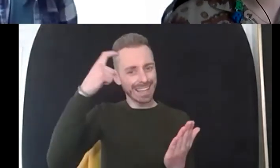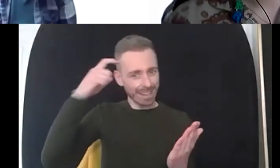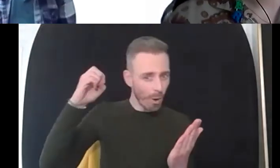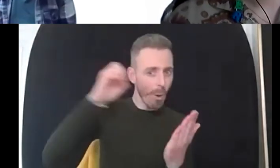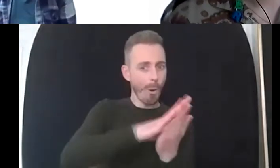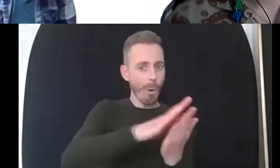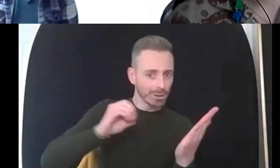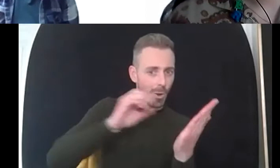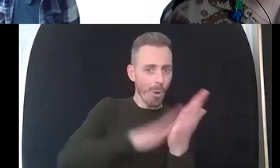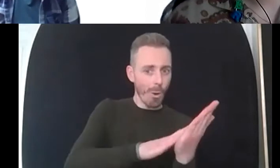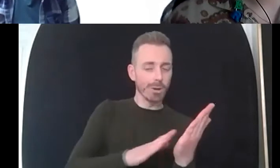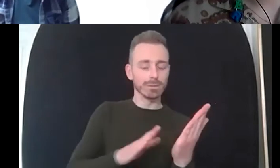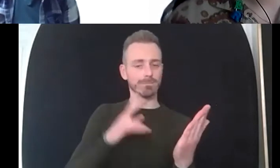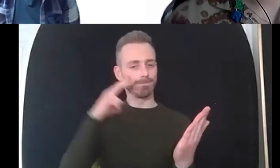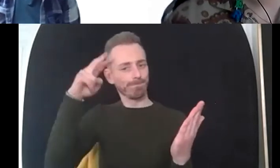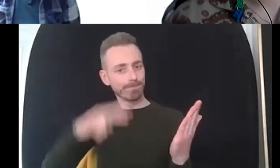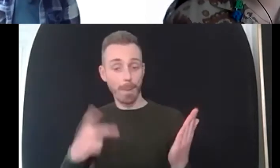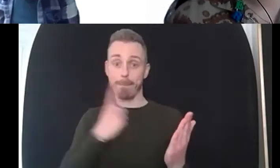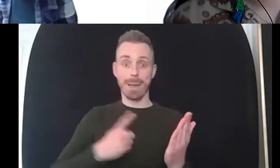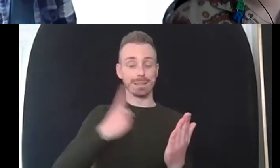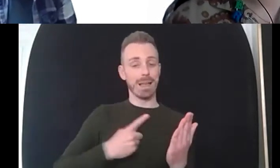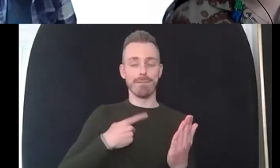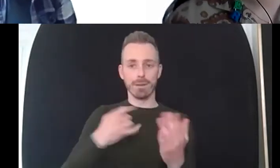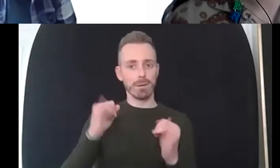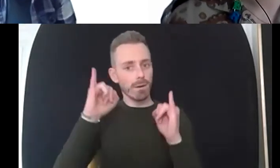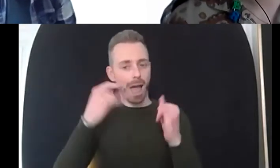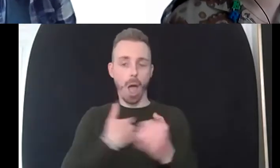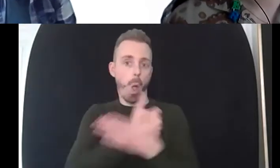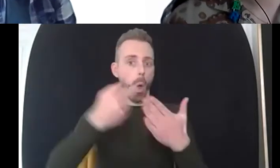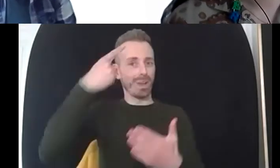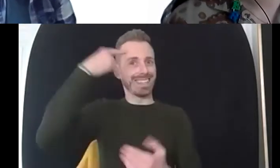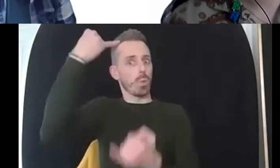i can catastrophize really easily but if i write that thought down and recognize it and